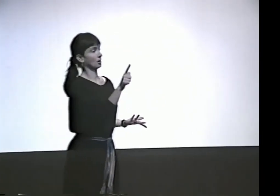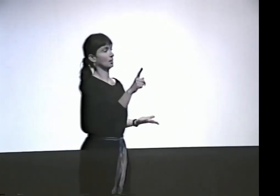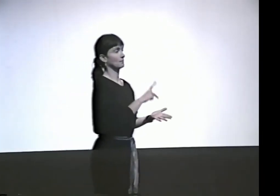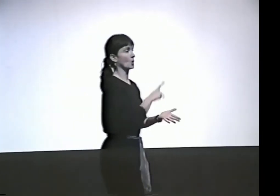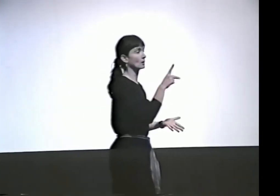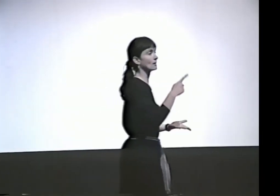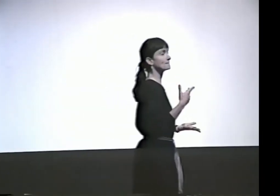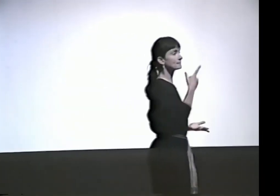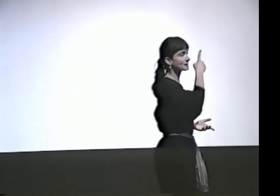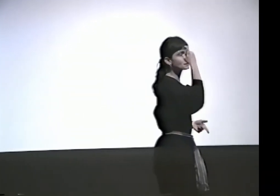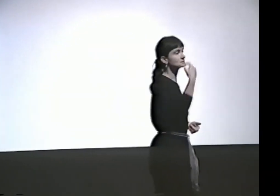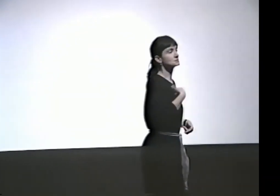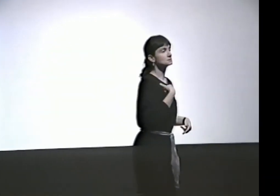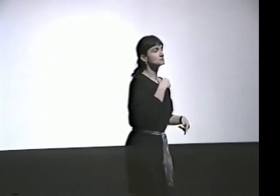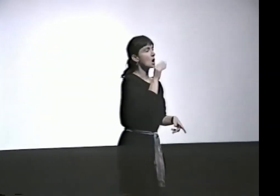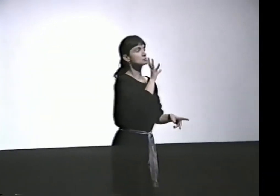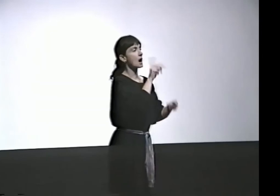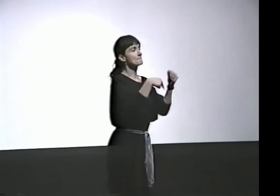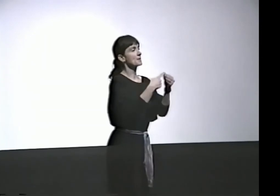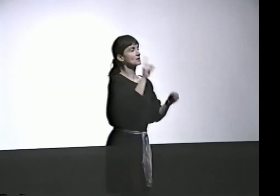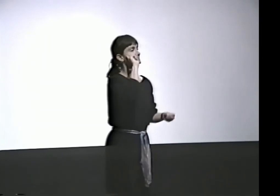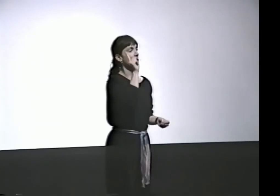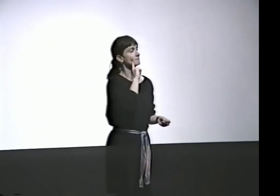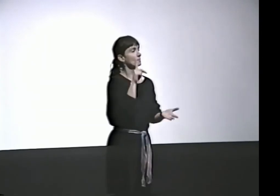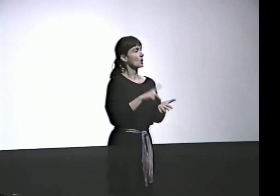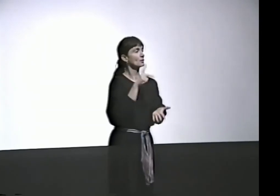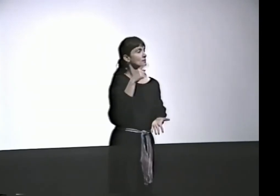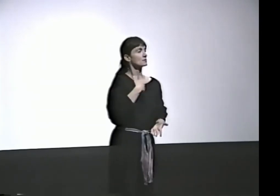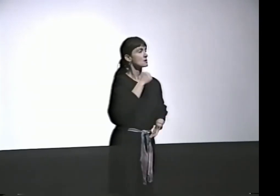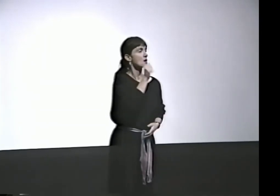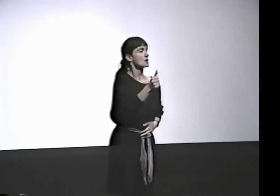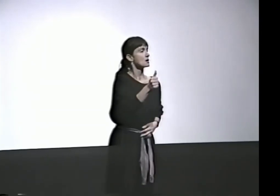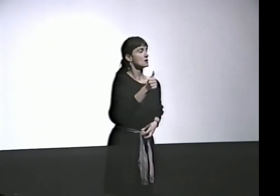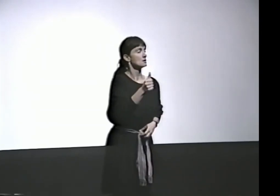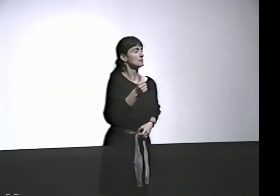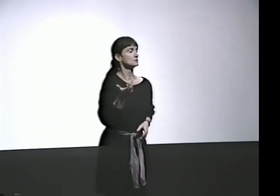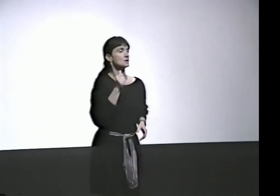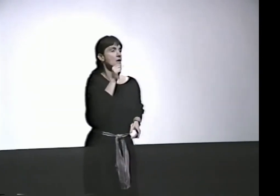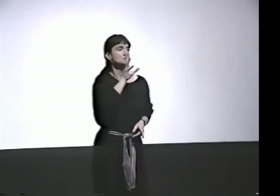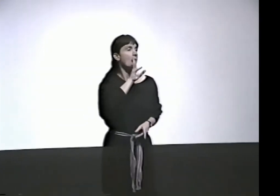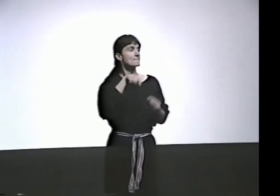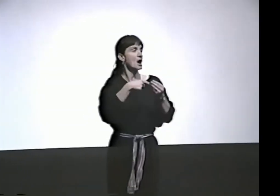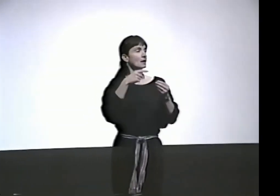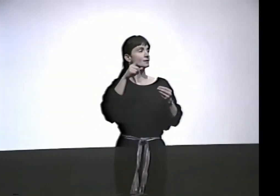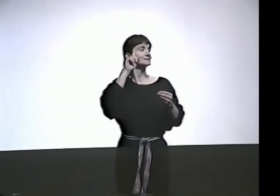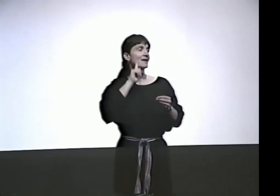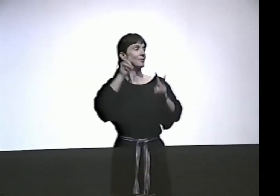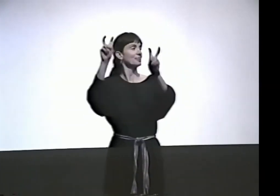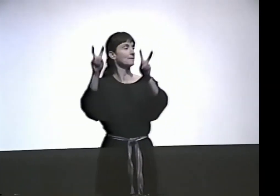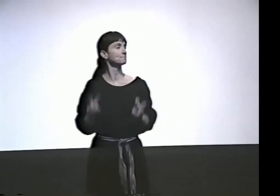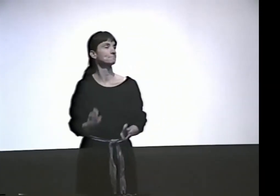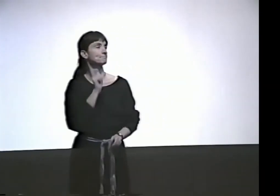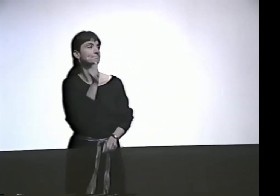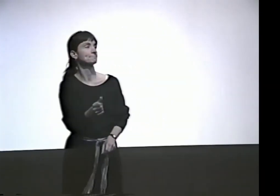BUT I LIKE TO THINK THAT MY WORK IS ASL POETRY, 'CAUSE I'M NOT TALKING ABOUT DEAFNESS IN MY POEMS, PARTICULARLY.